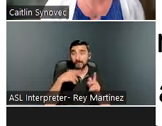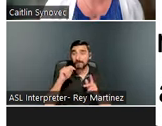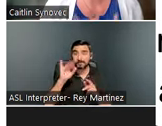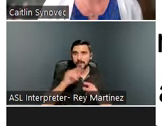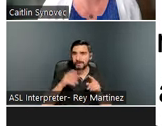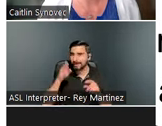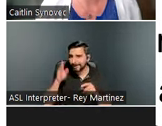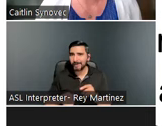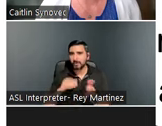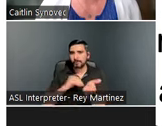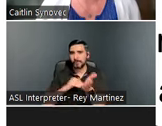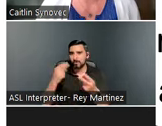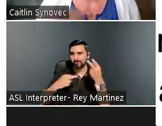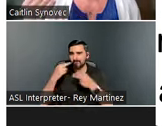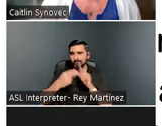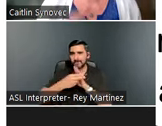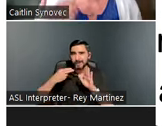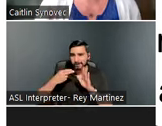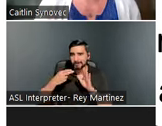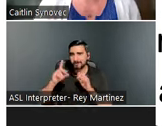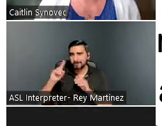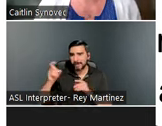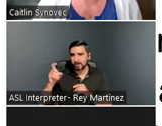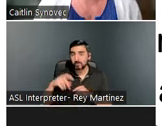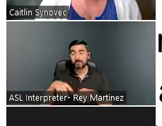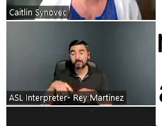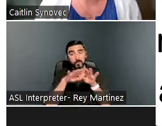care who’ve been living with the effects of that. We want to screen and identify who has a brain